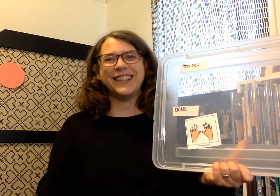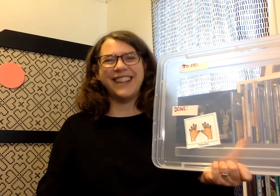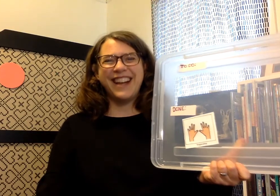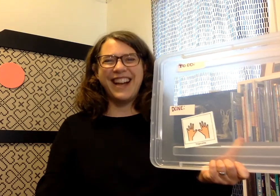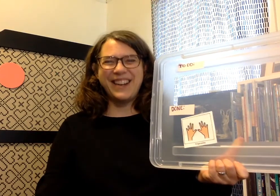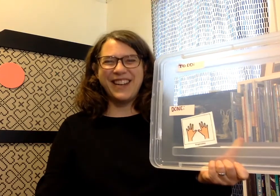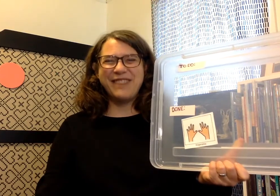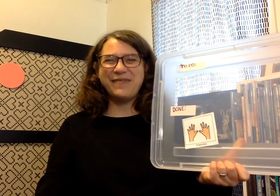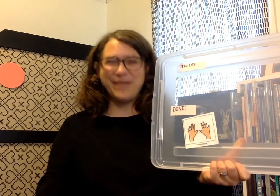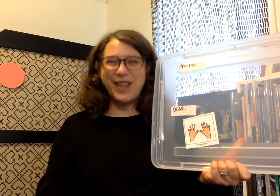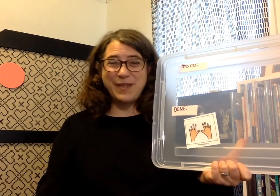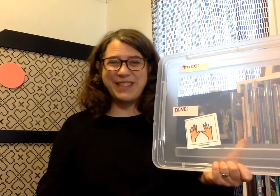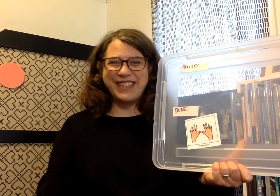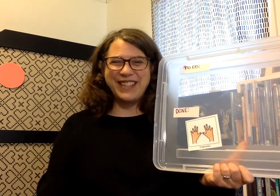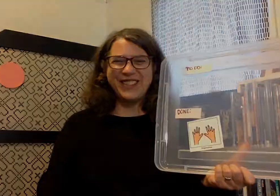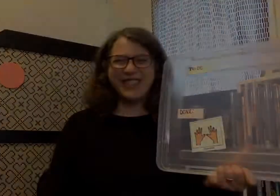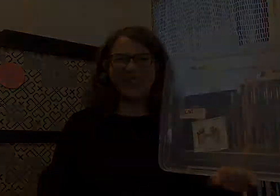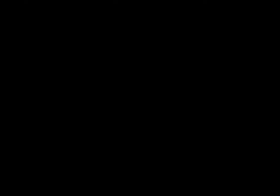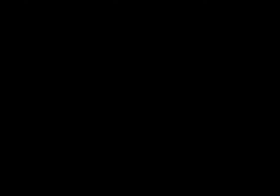Alright, but I hope to see you soon.